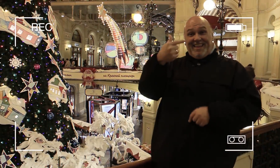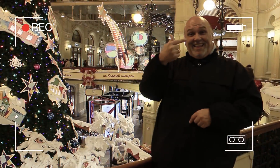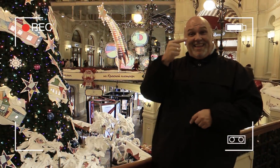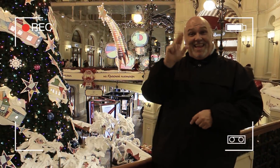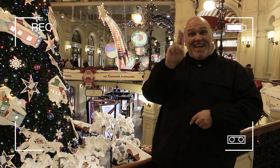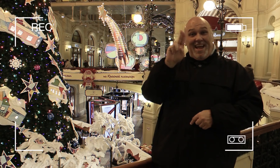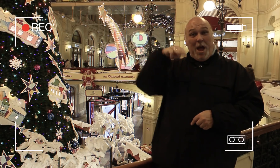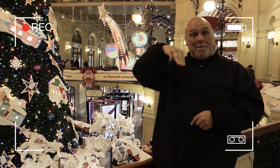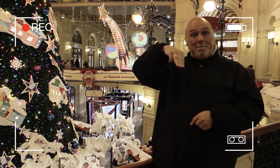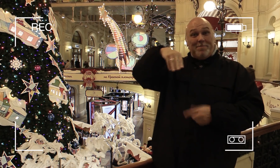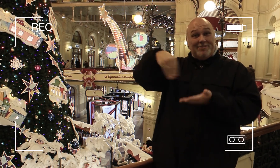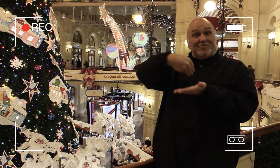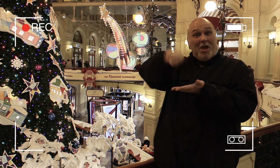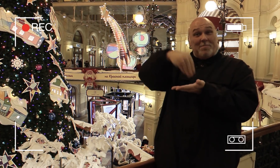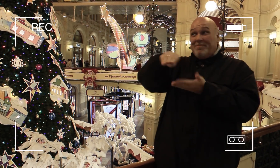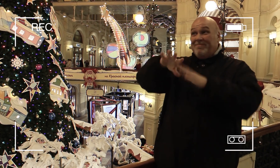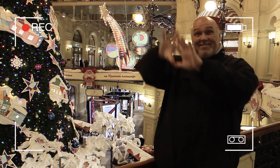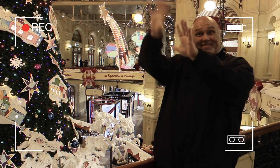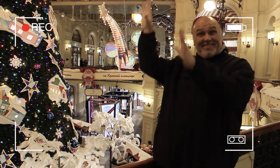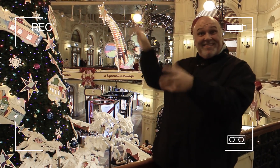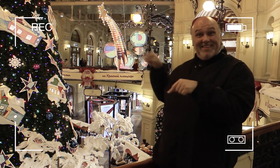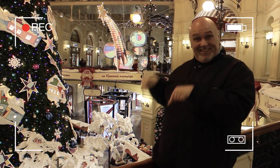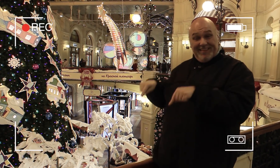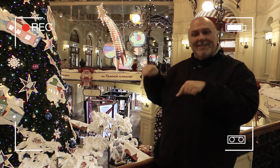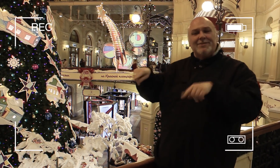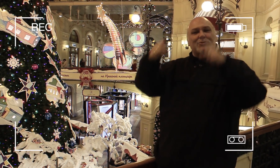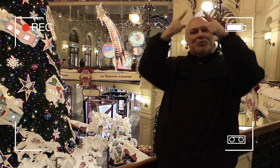That is the GUM shopping mall.